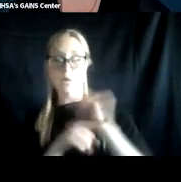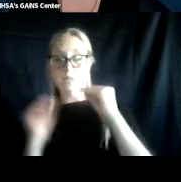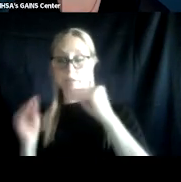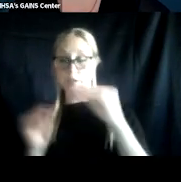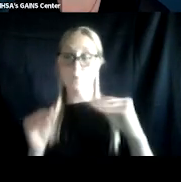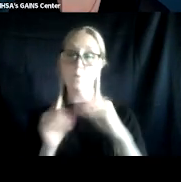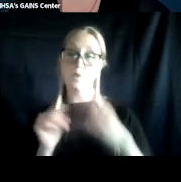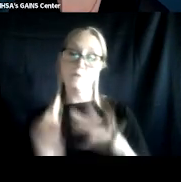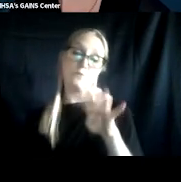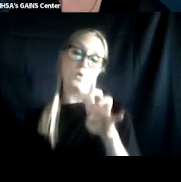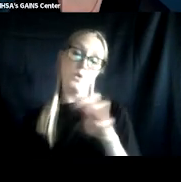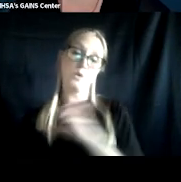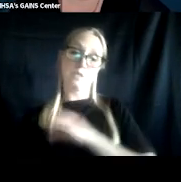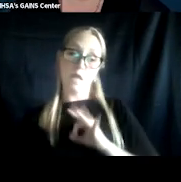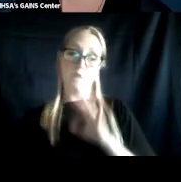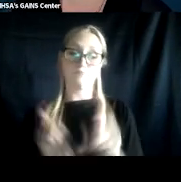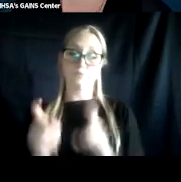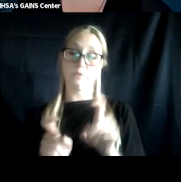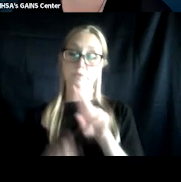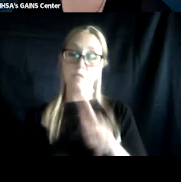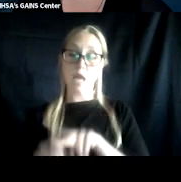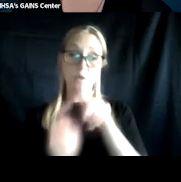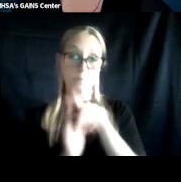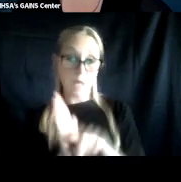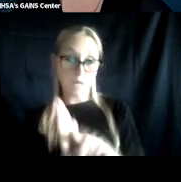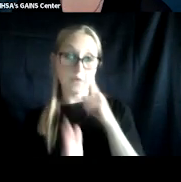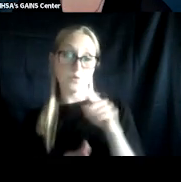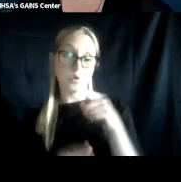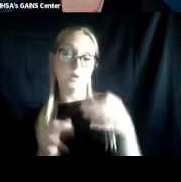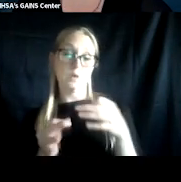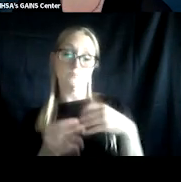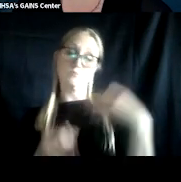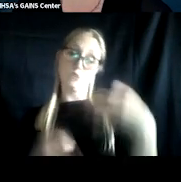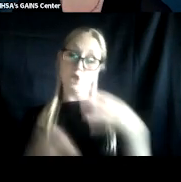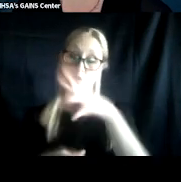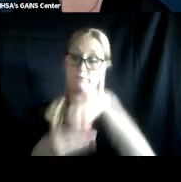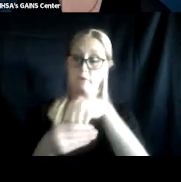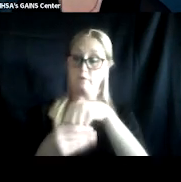contributing to national policy on justice involved veterans and cultivating operational partnerships